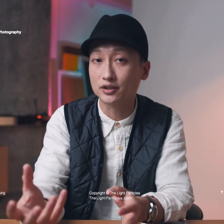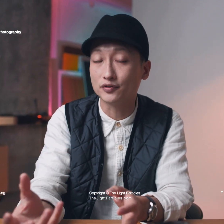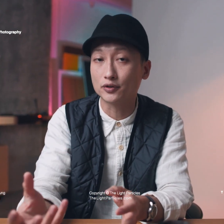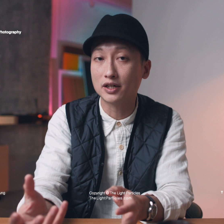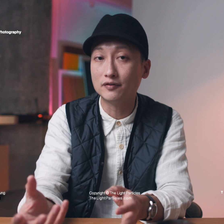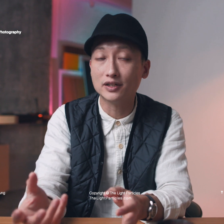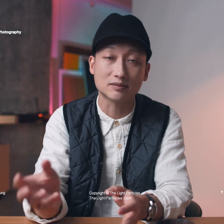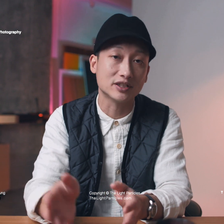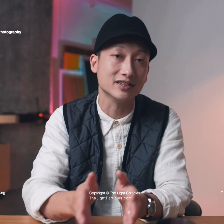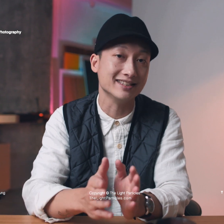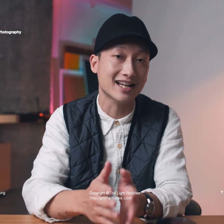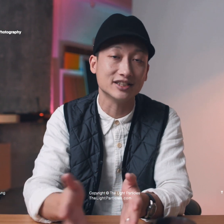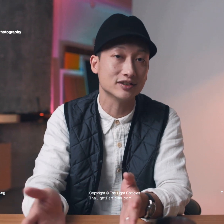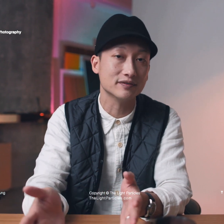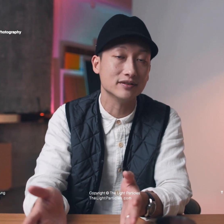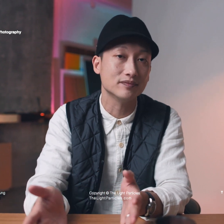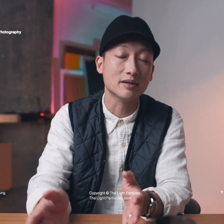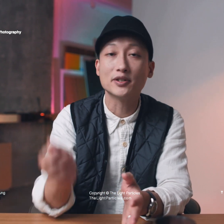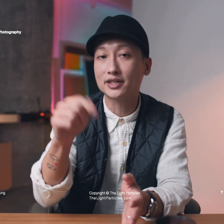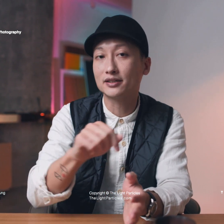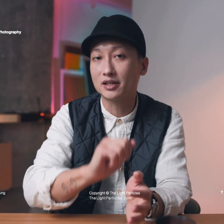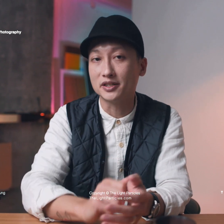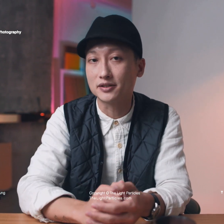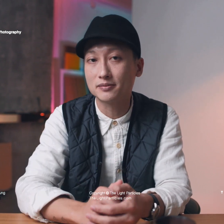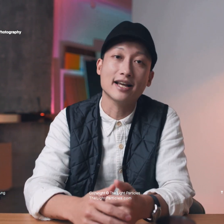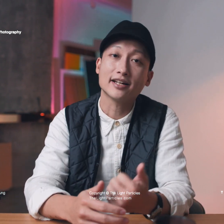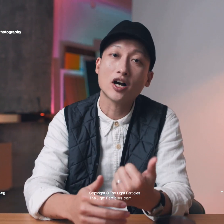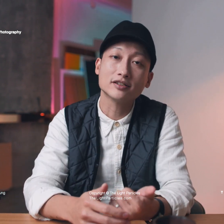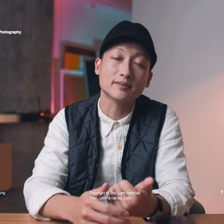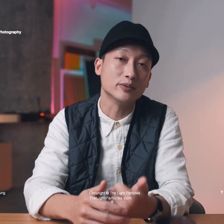like to photograph especially at the edges of it let me know down in the comments another concept